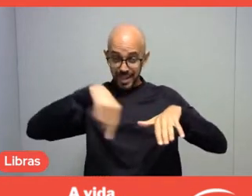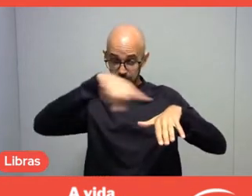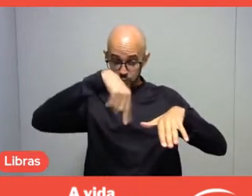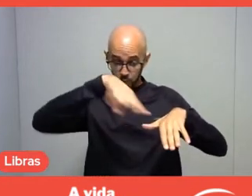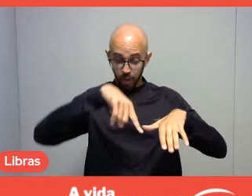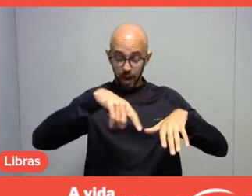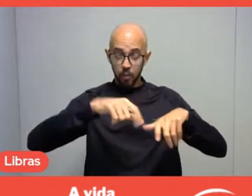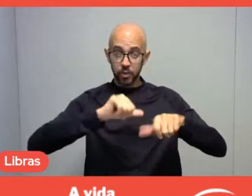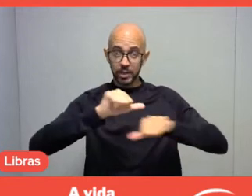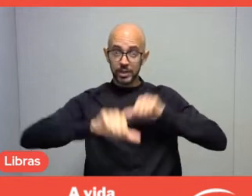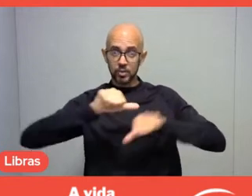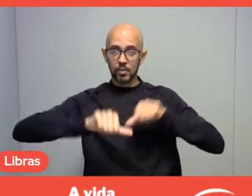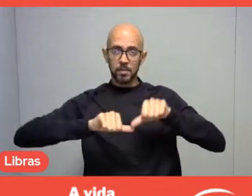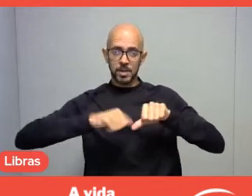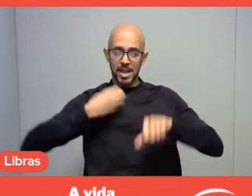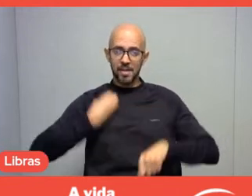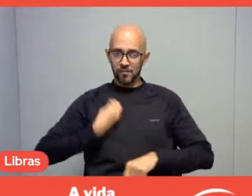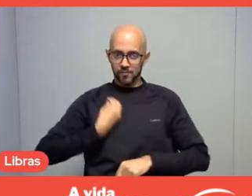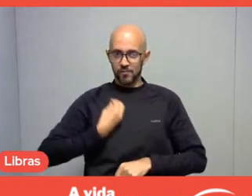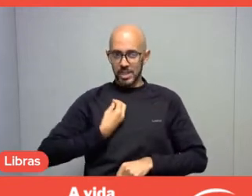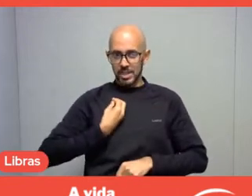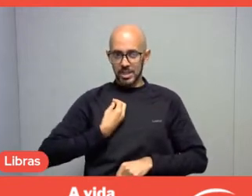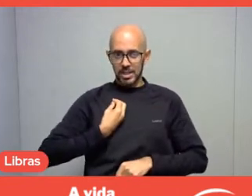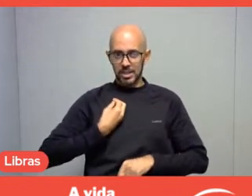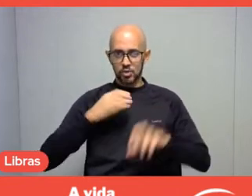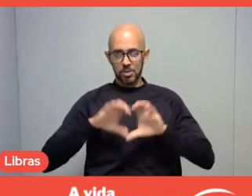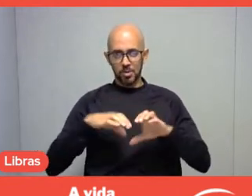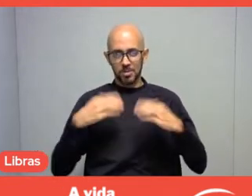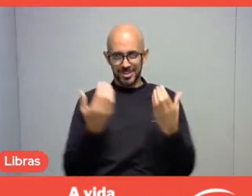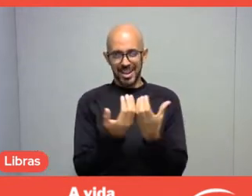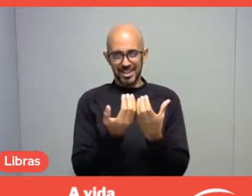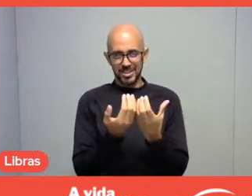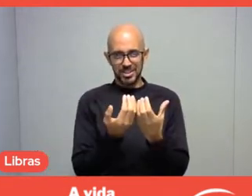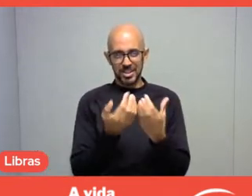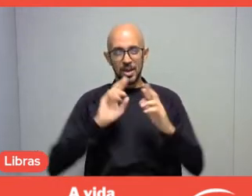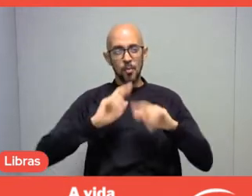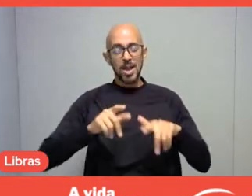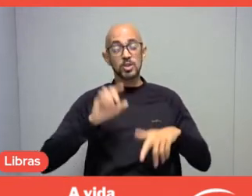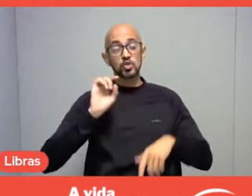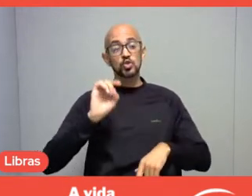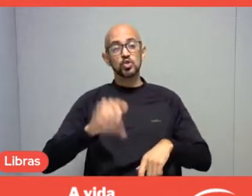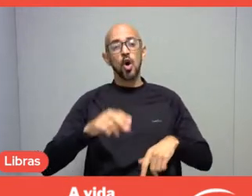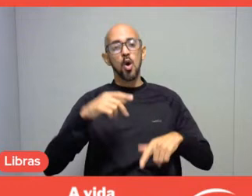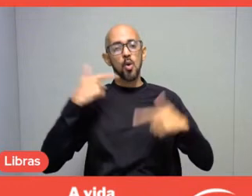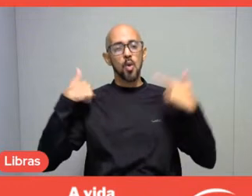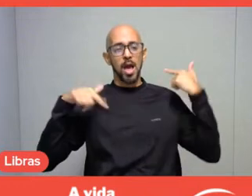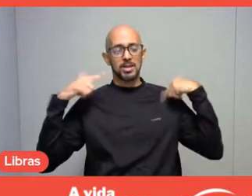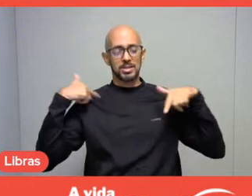So, now it's not just about leisure itself, but how important leisure is